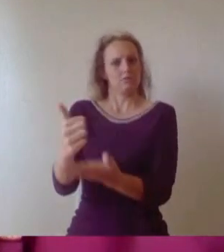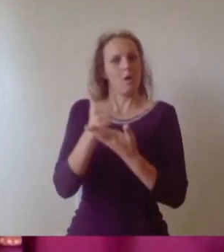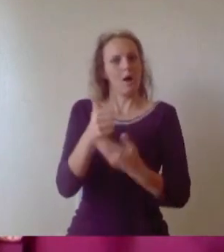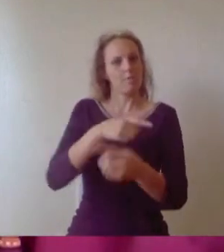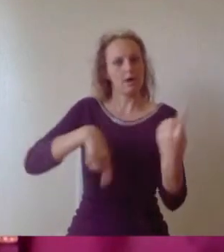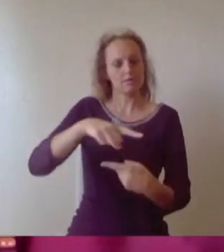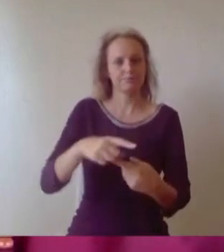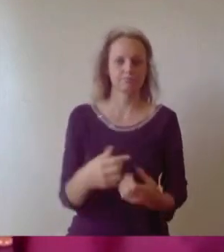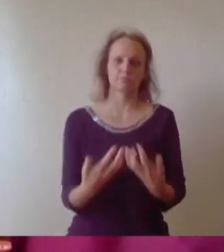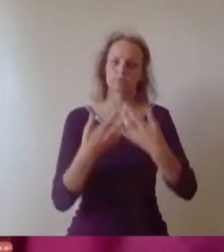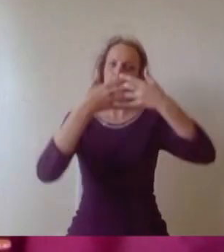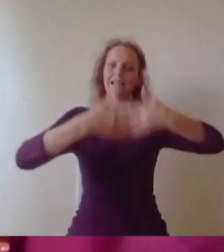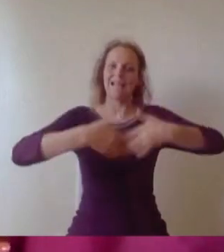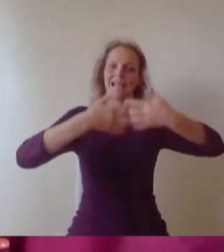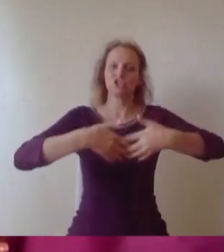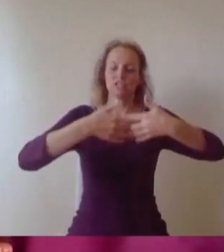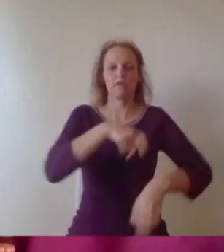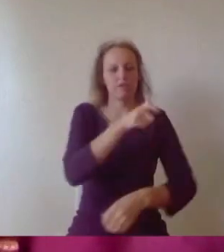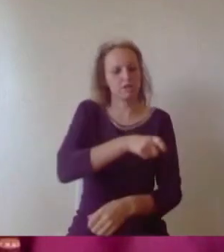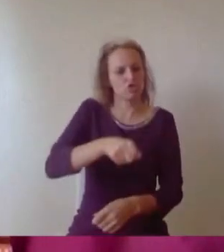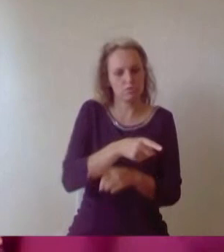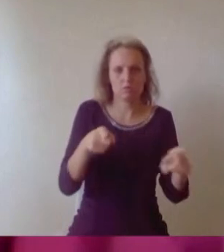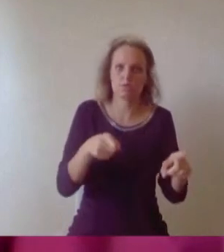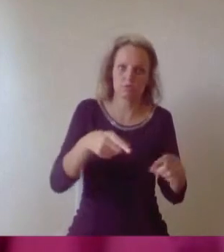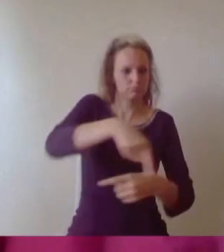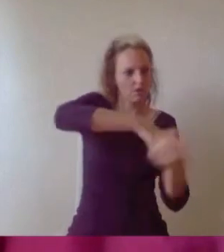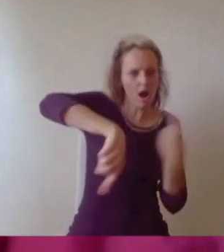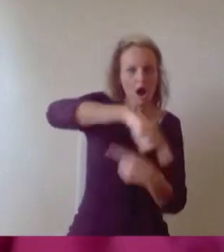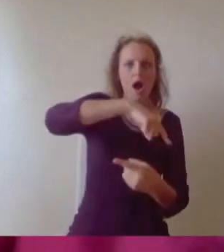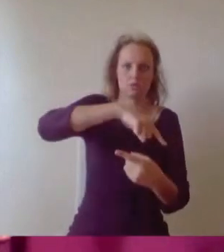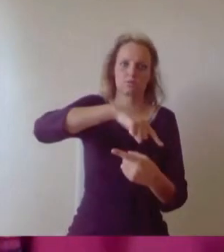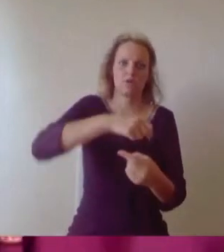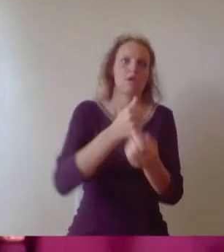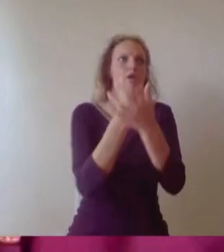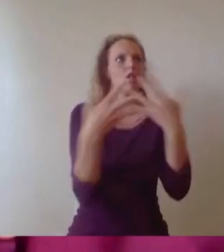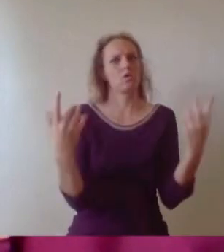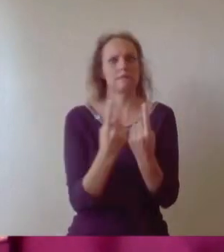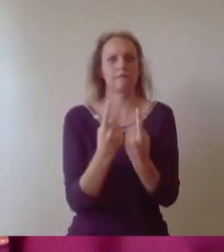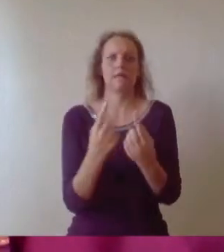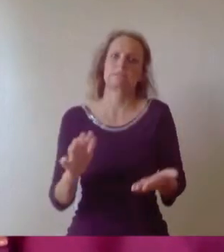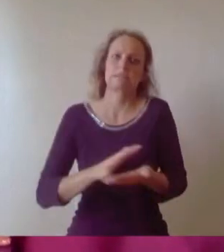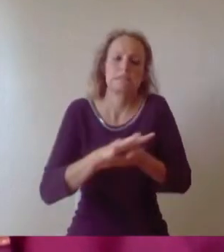are a lot of small things that has truly made Bristol a unique and special place for all of us. From getting lost in the Queen's Building as